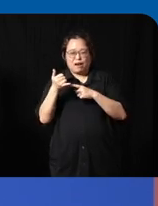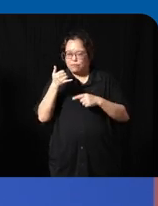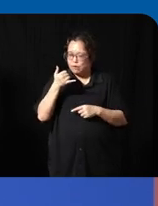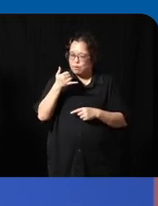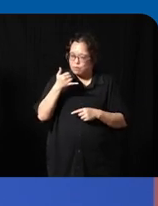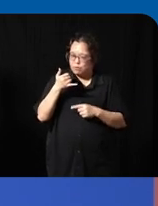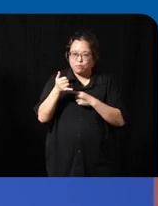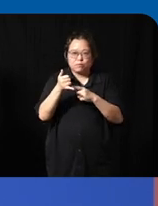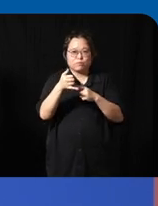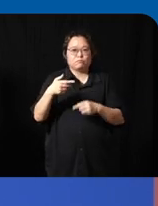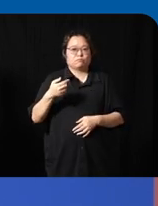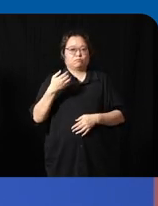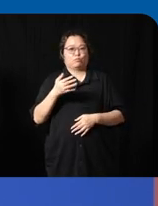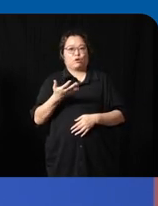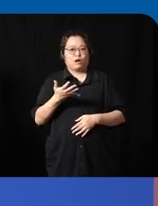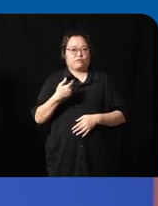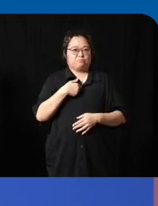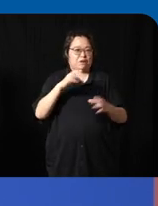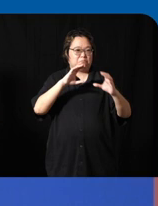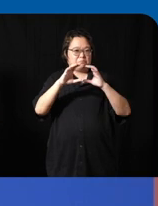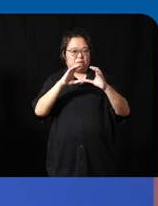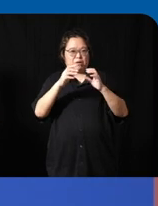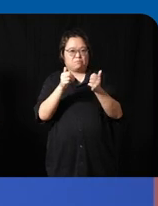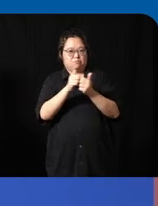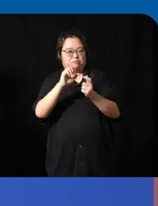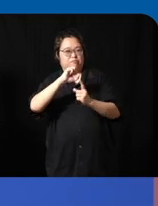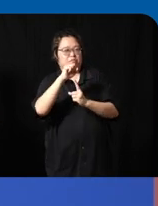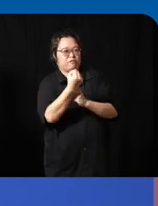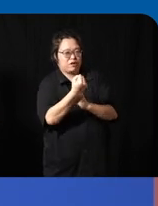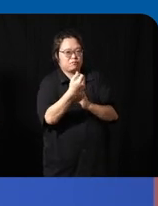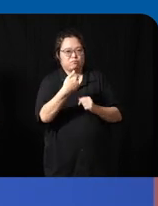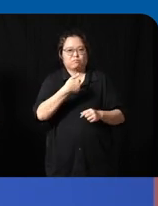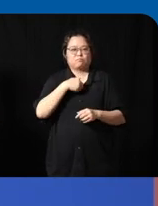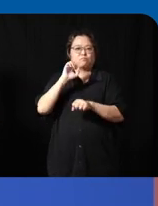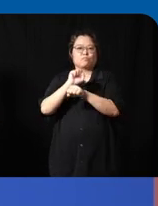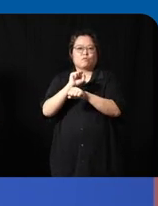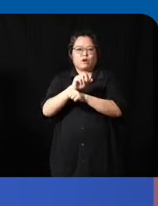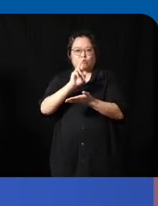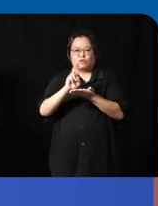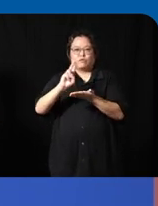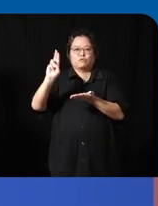to be plugged in into society right to be to carry out my work at the University I use screen readers